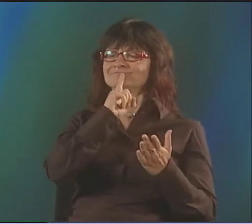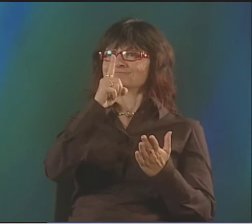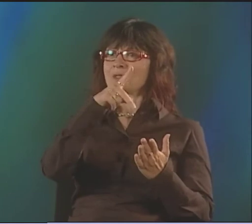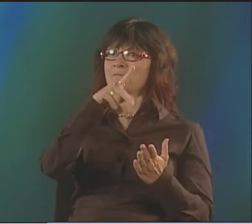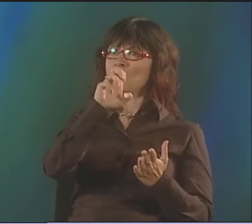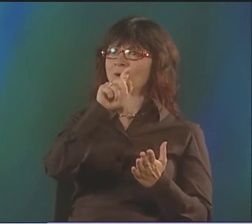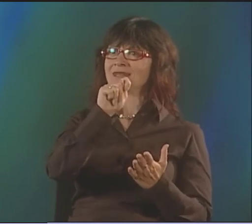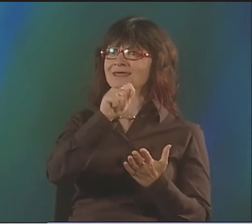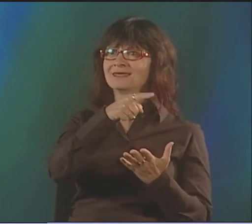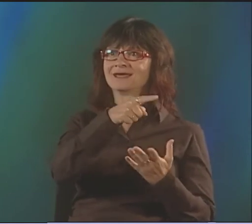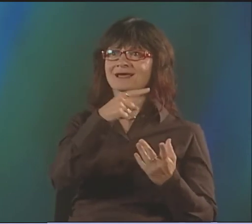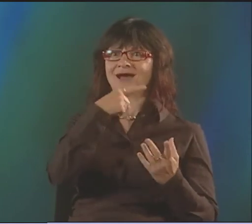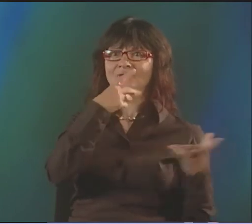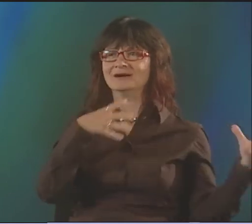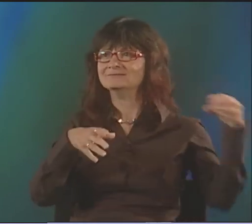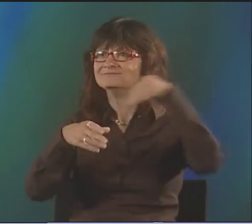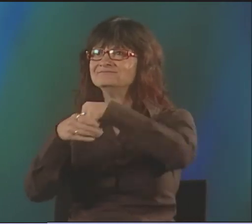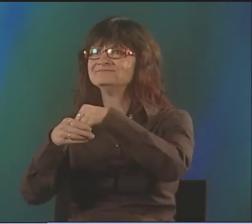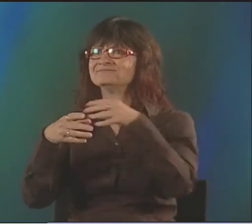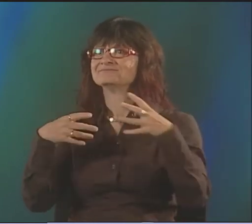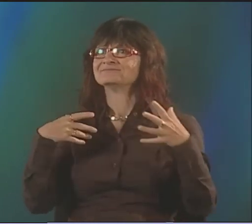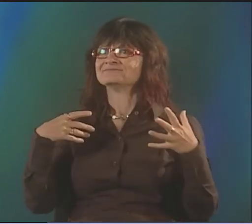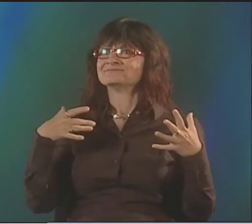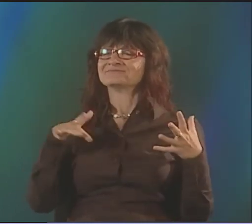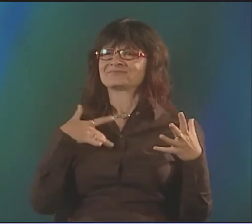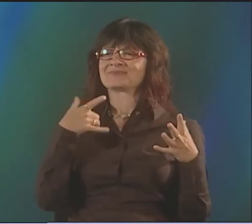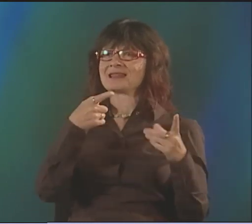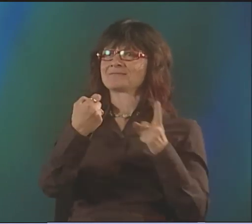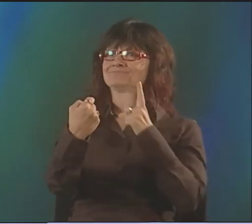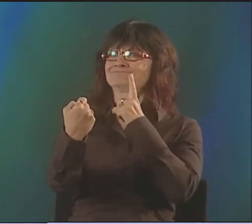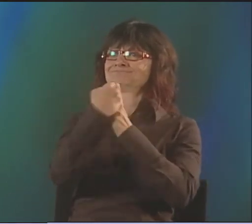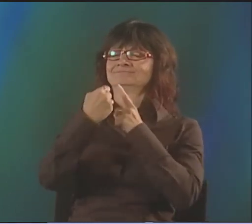ELLA WAS THERE, PETER, THE FIVE OF US, JIM COHN,